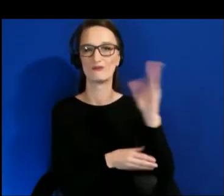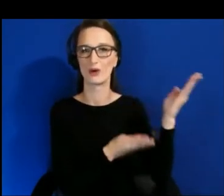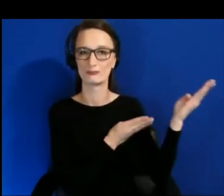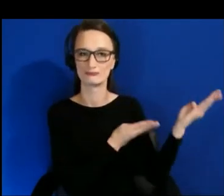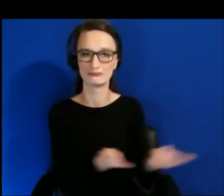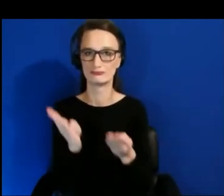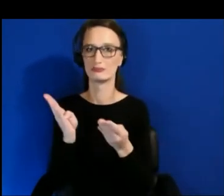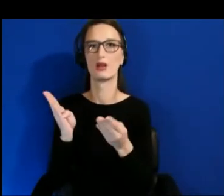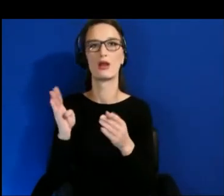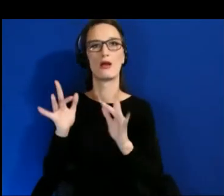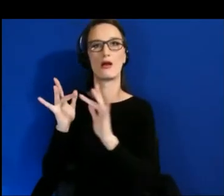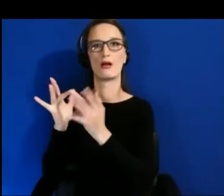You can prototype with that.